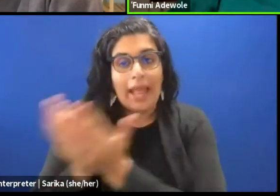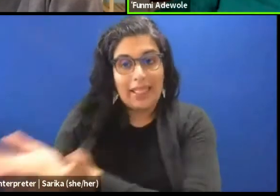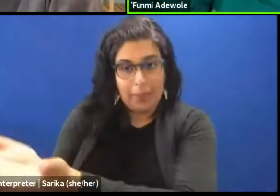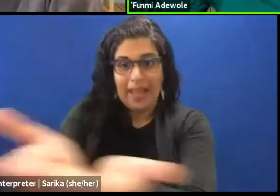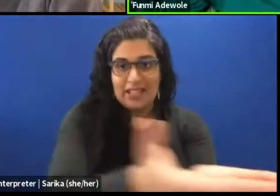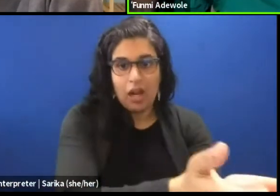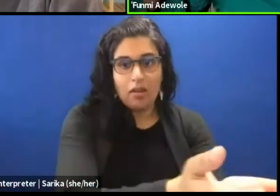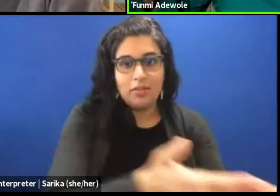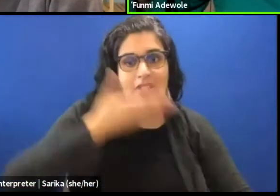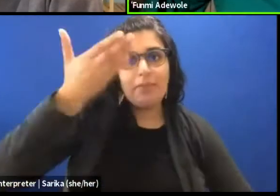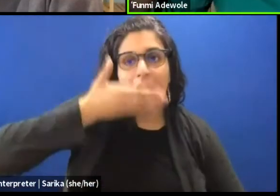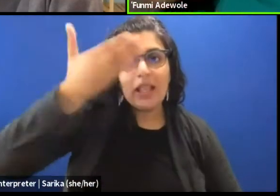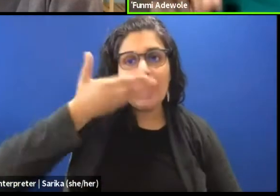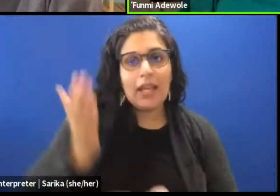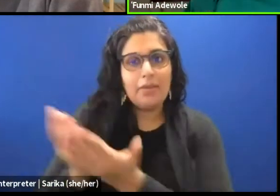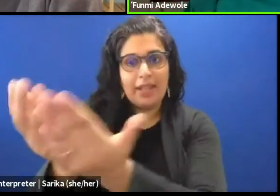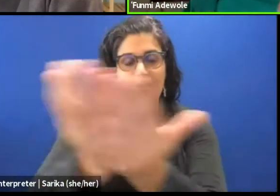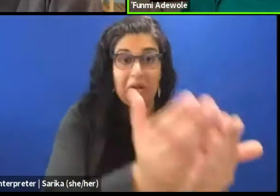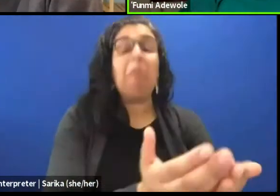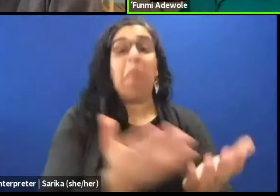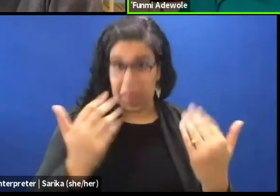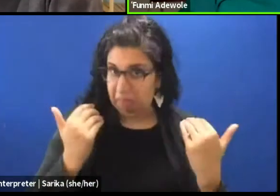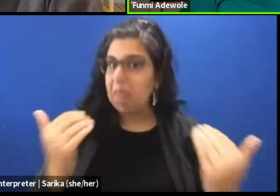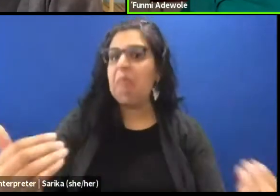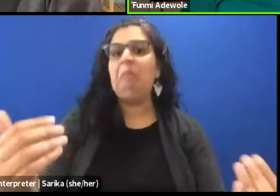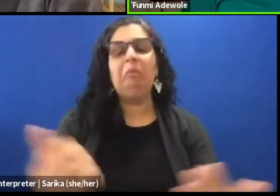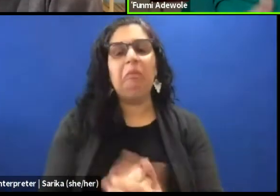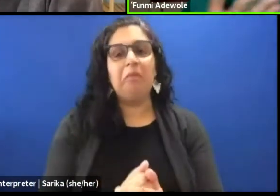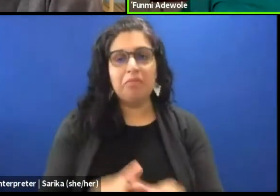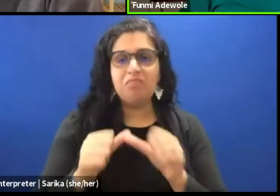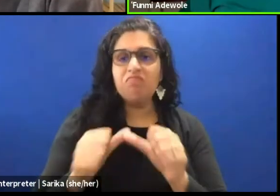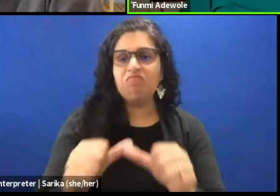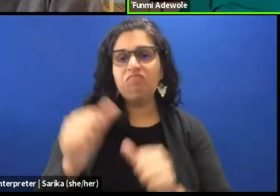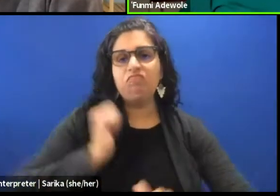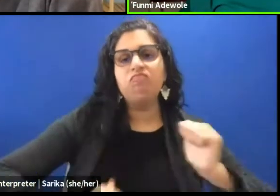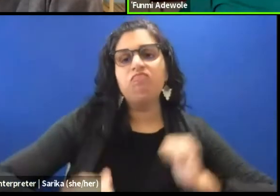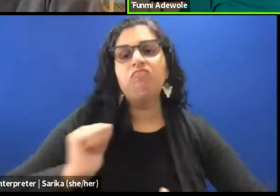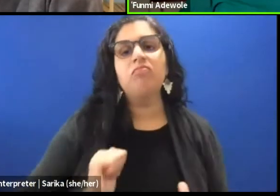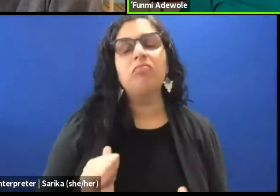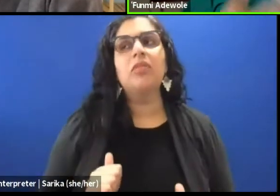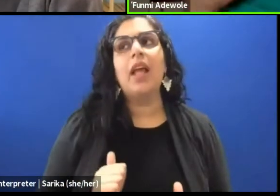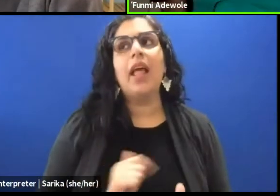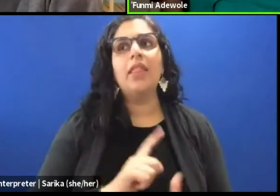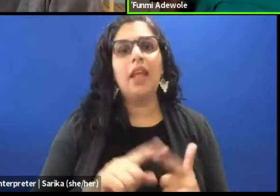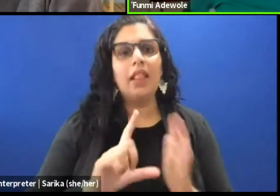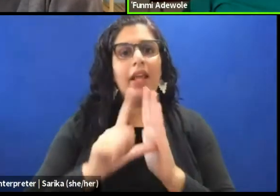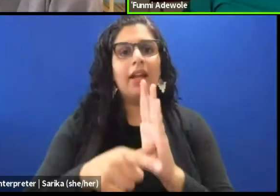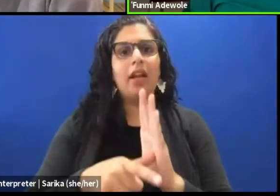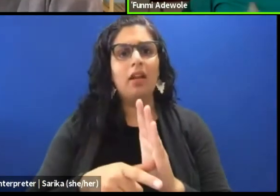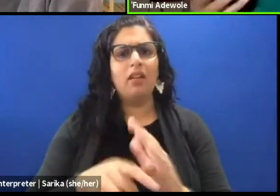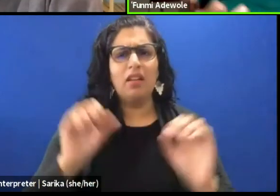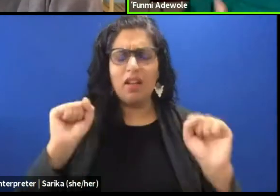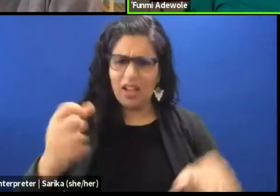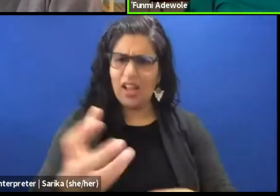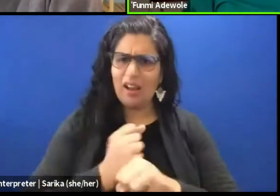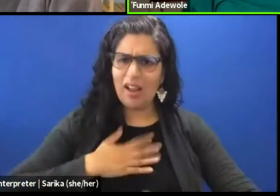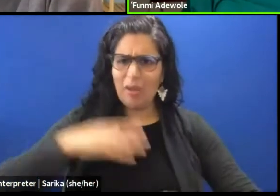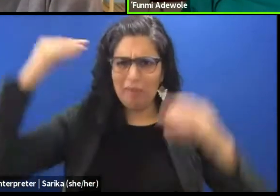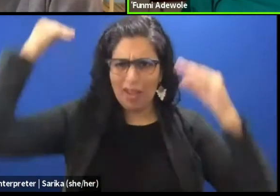And they do that, and she continues performing and at one point, she says, "Can I have my head wrap? Can I have my head wrap?"